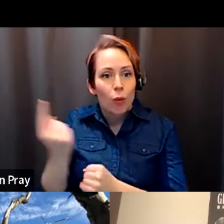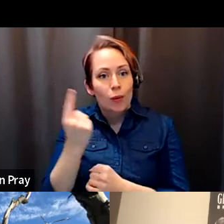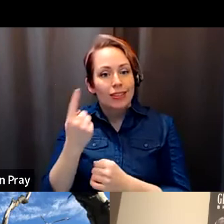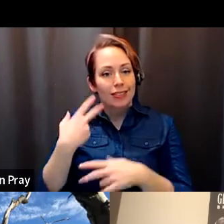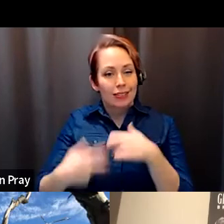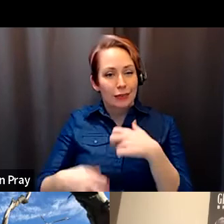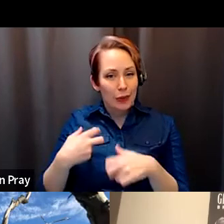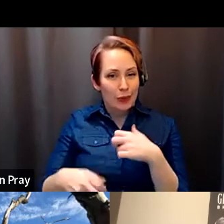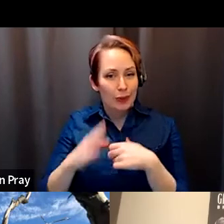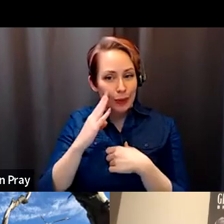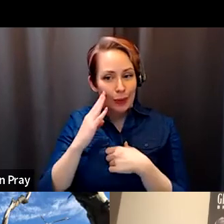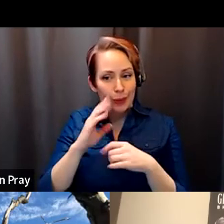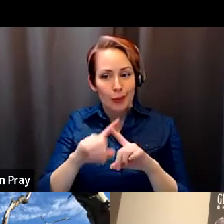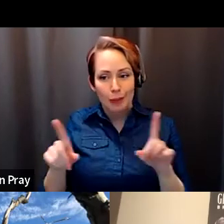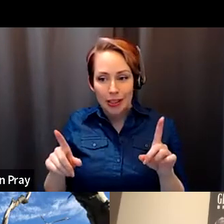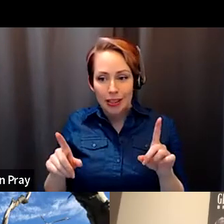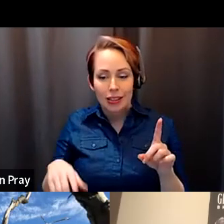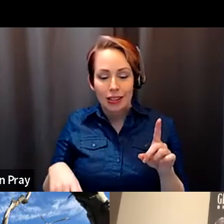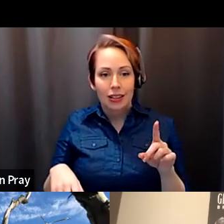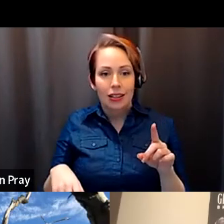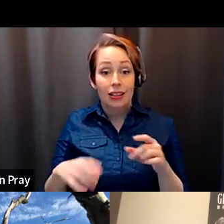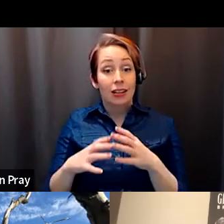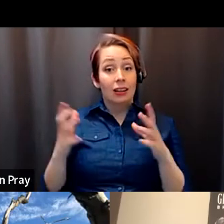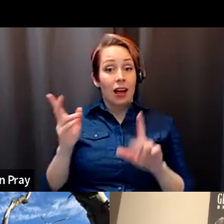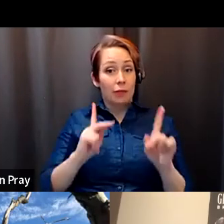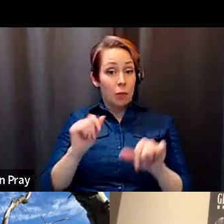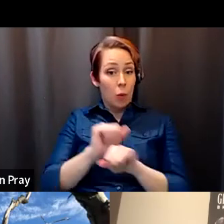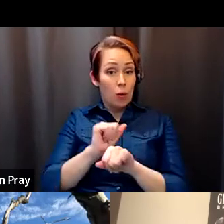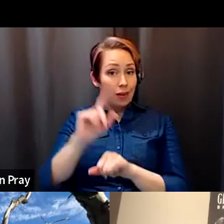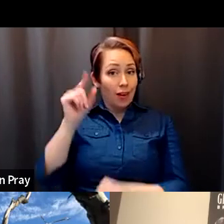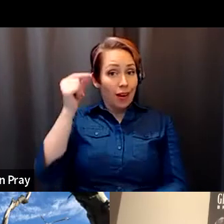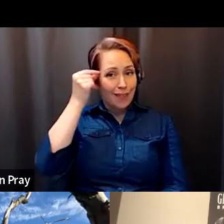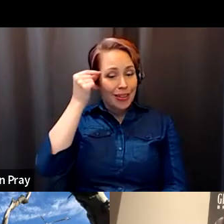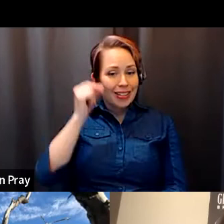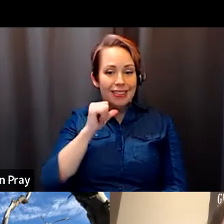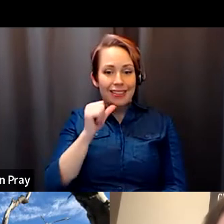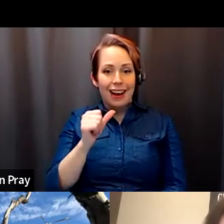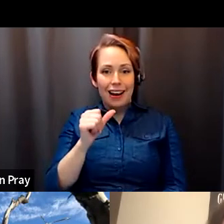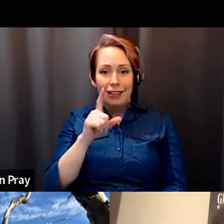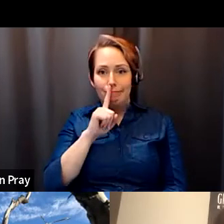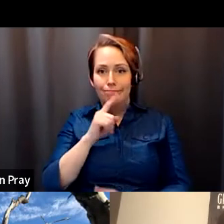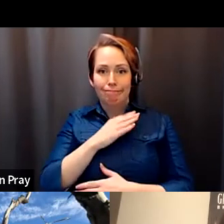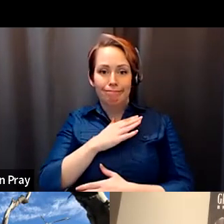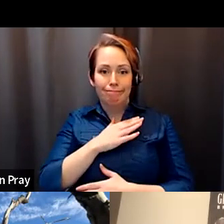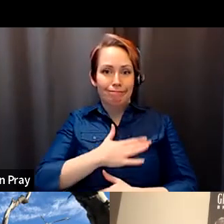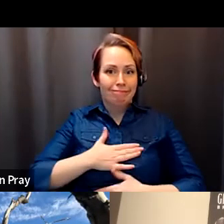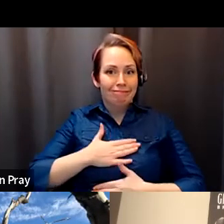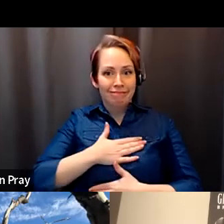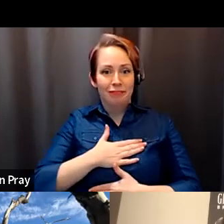Timothy Gill: But you know a lot of folks that work in governments, you know they're not exactly fond of accountability, you know, for a number of reasons and.